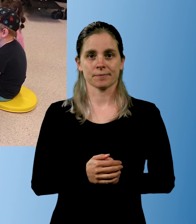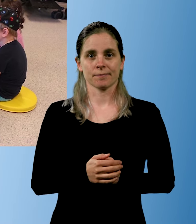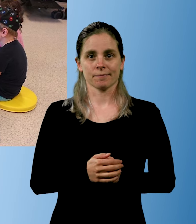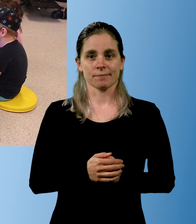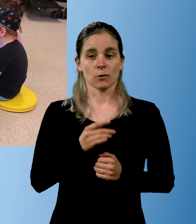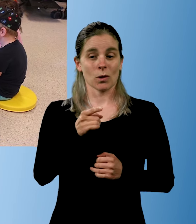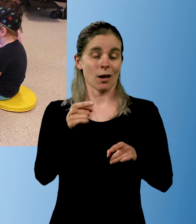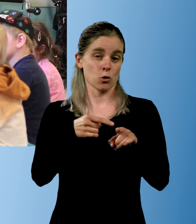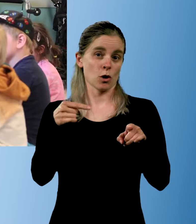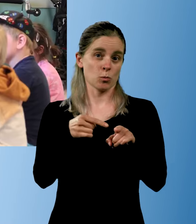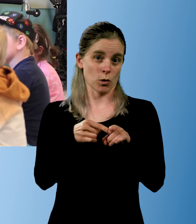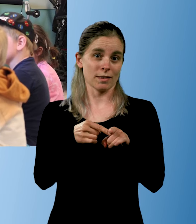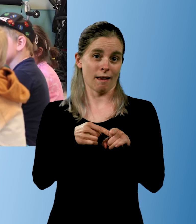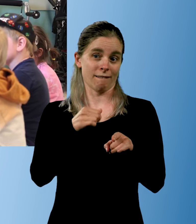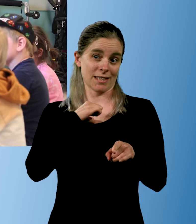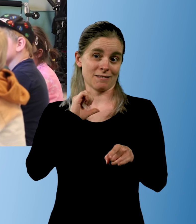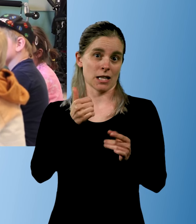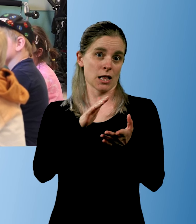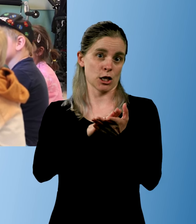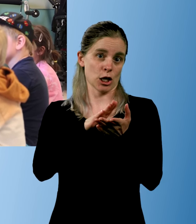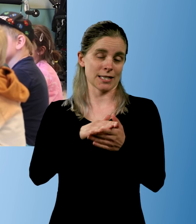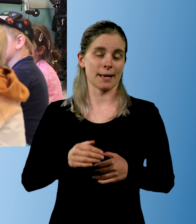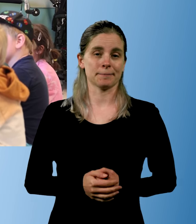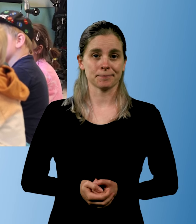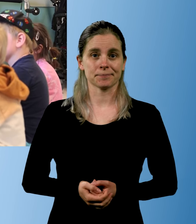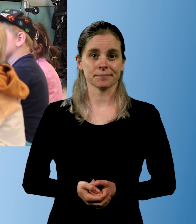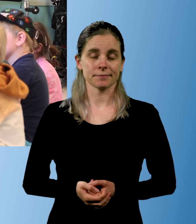That's the starting point for success.